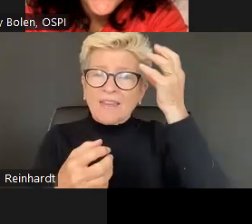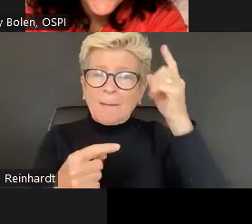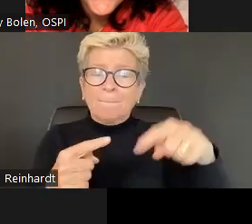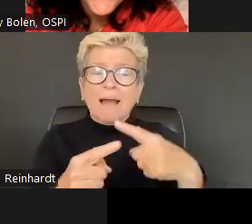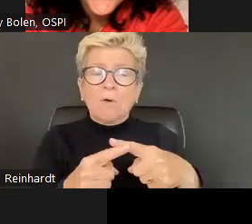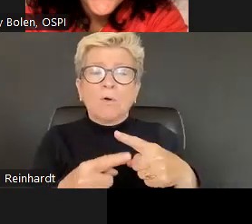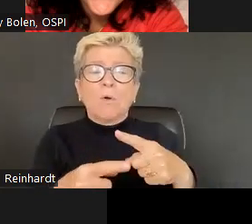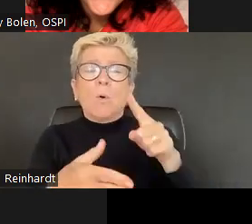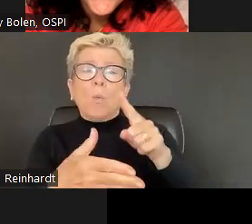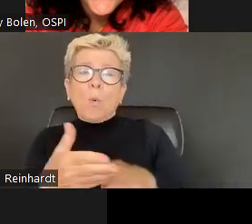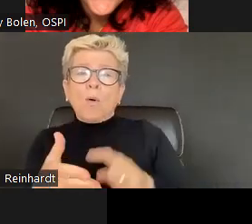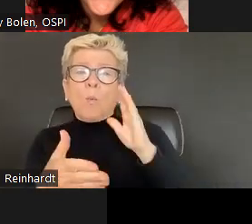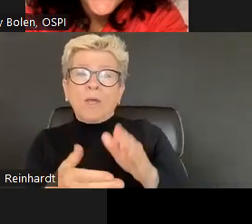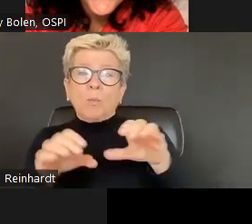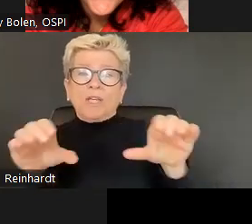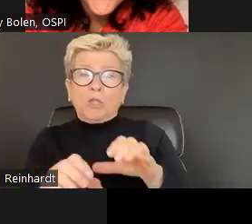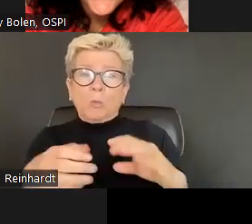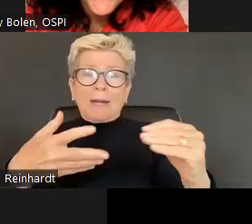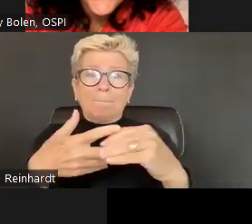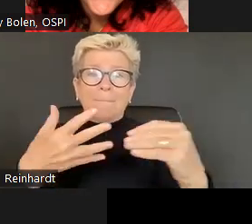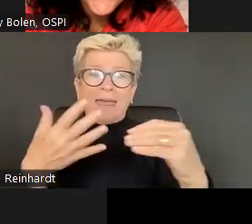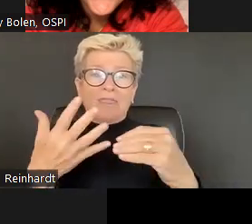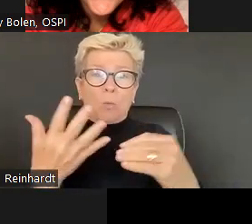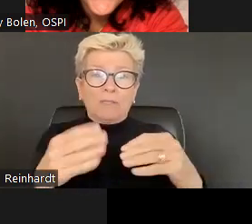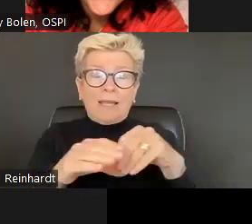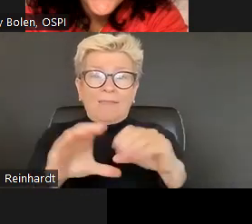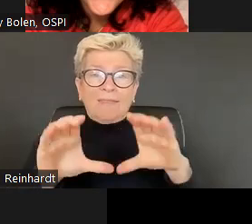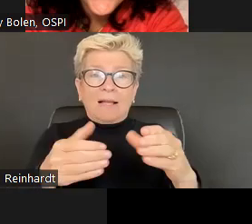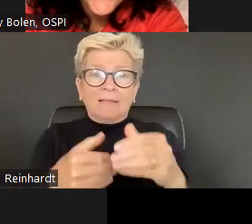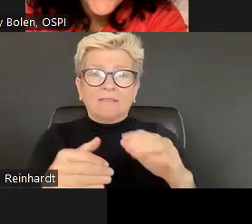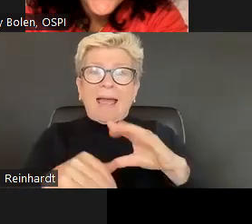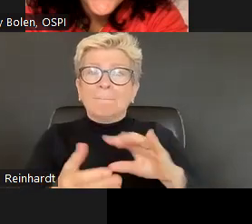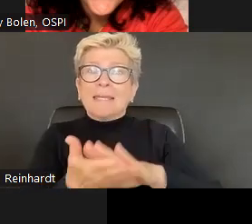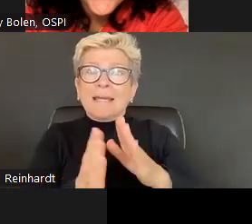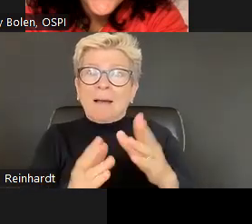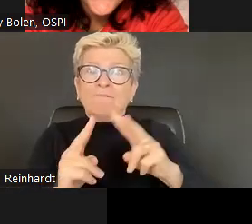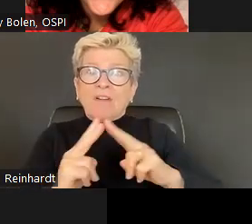More fully is this idea of starting the school year with ESLACK and I'm in your creation, right?